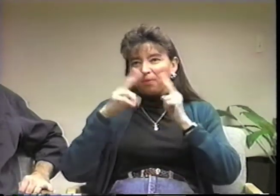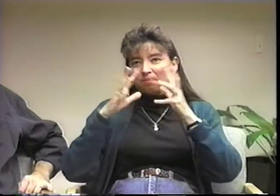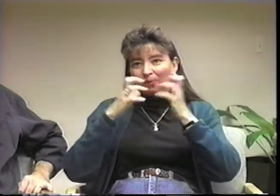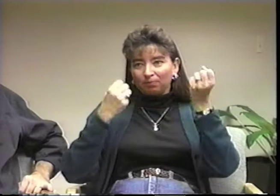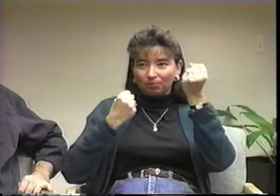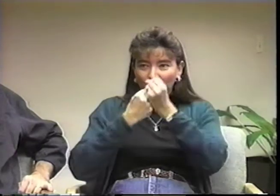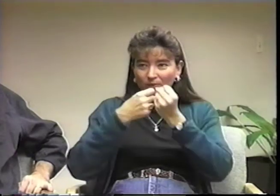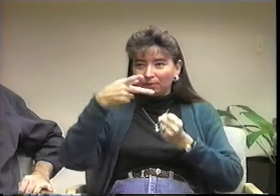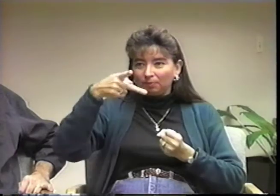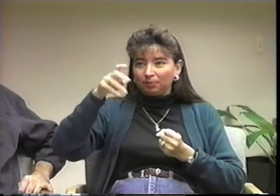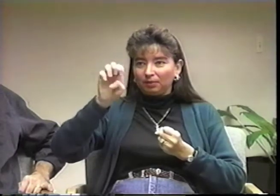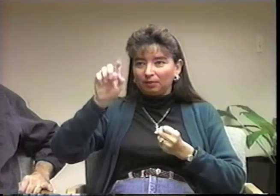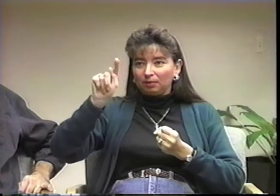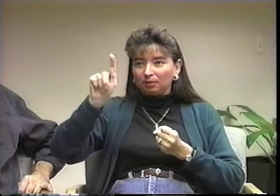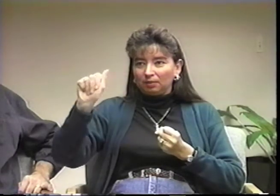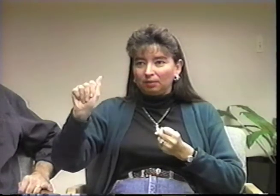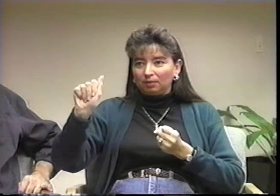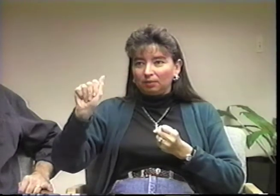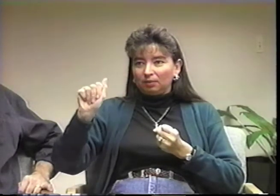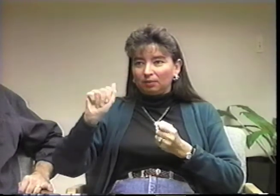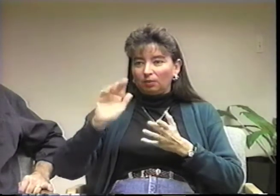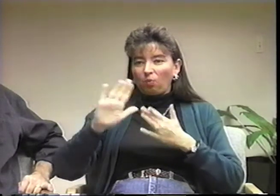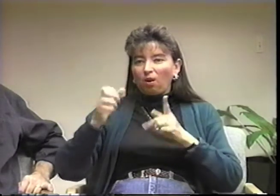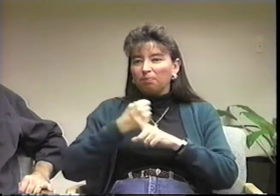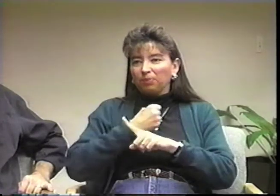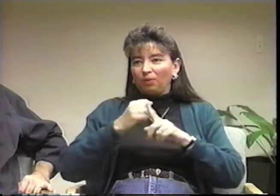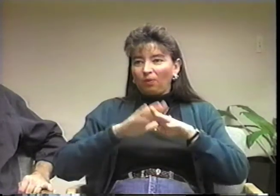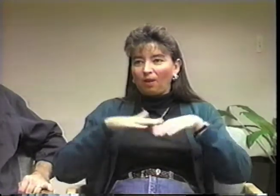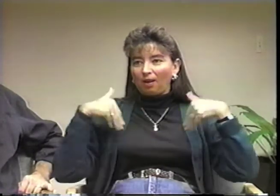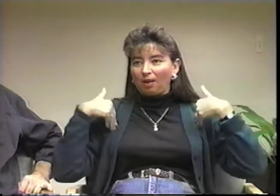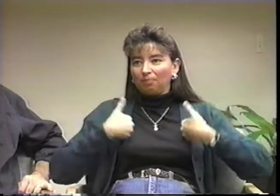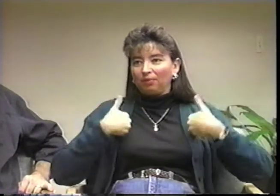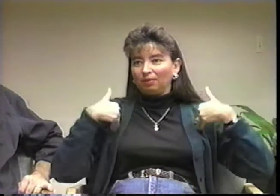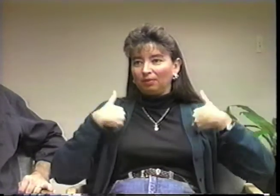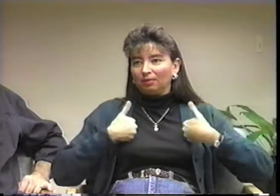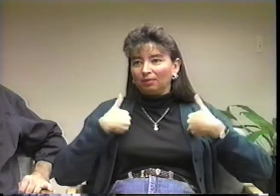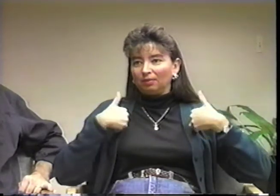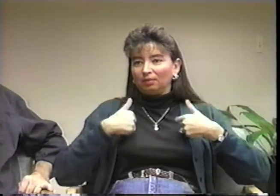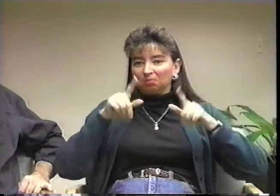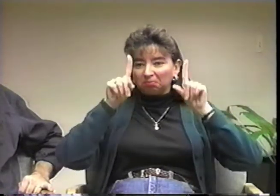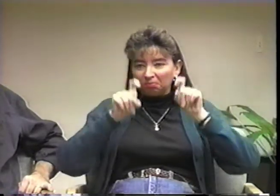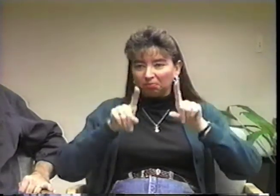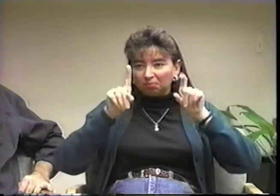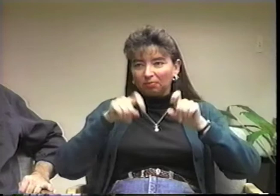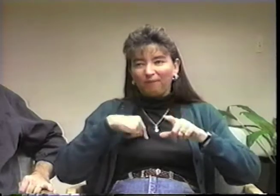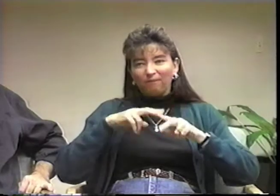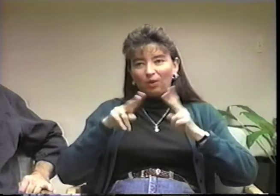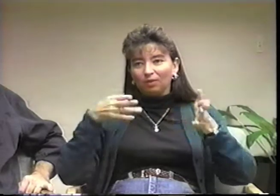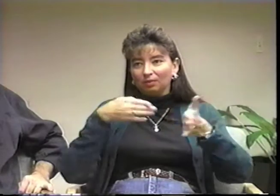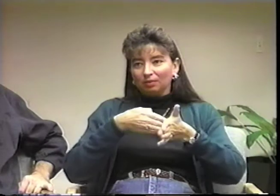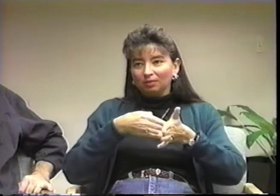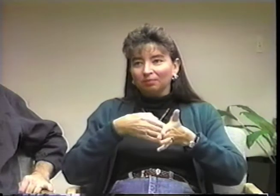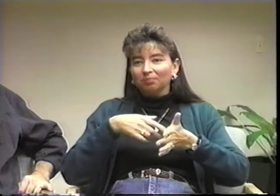I am a strong supporter of PETA [People for Ethical Treatment of Animals]. I am against animal abuse in the name of research.